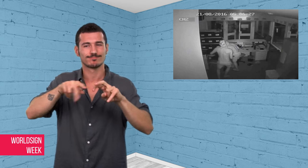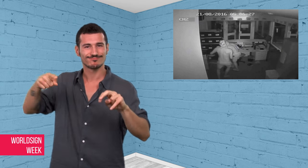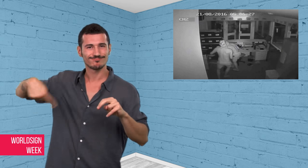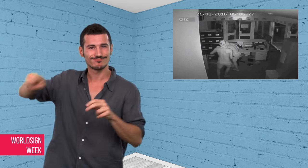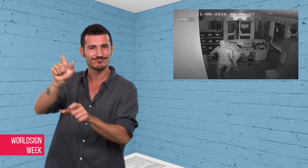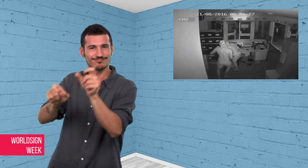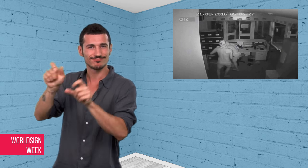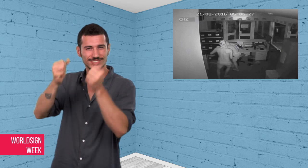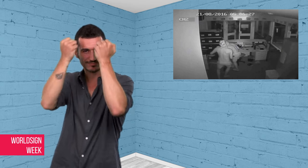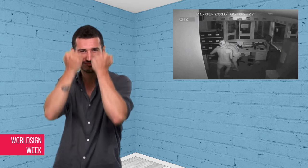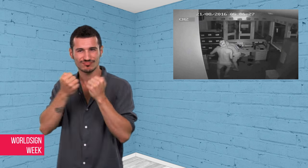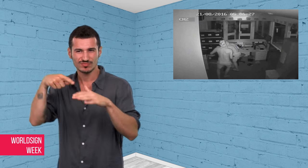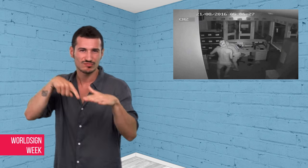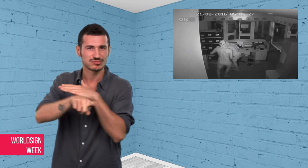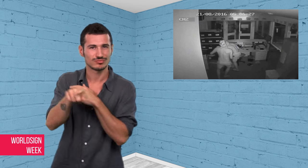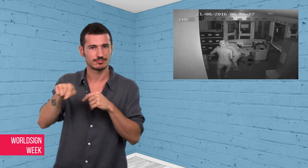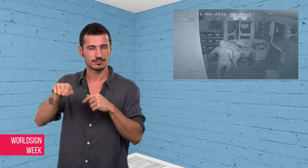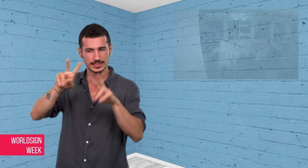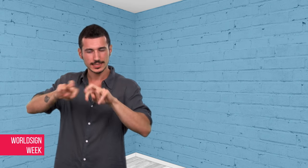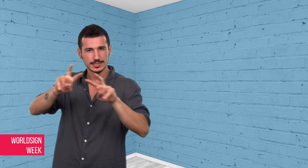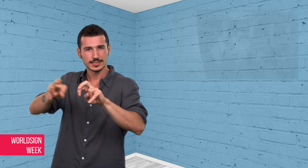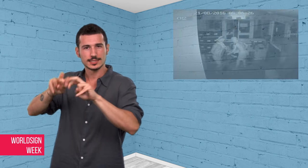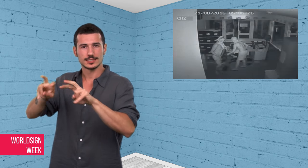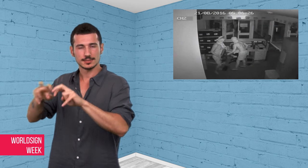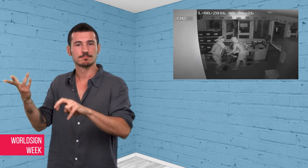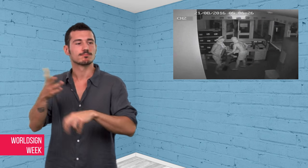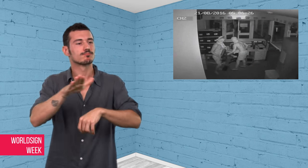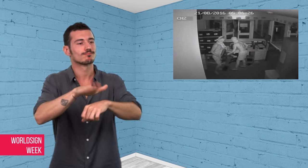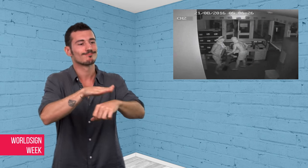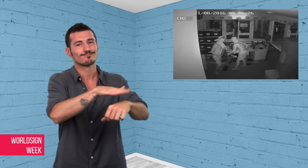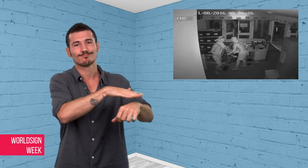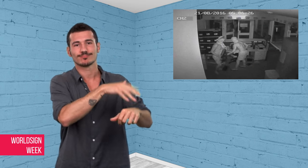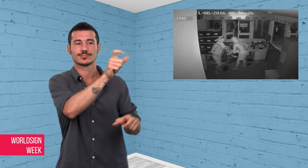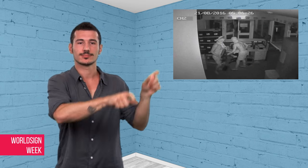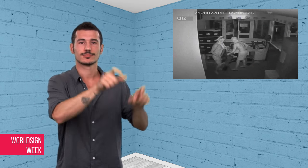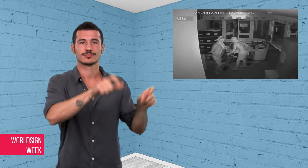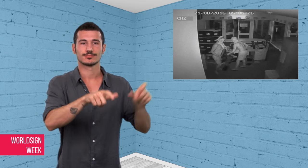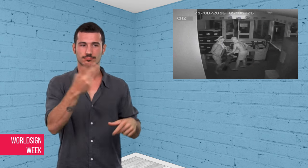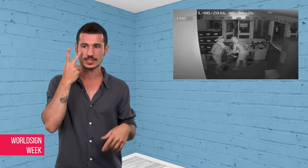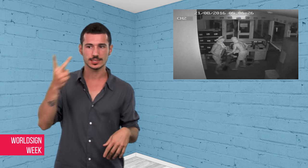The police are currently searching for the intruders